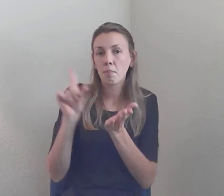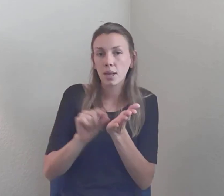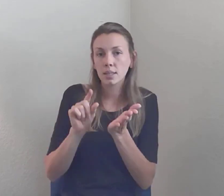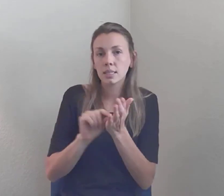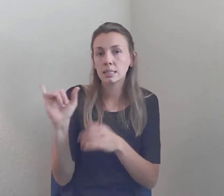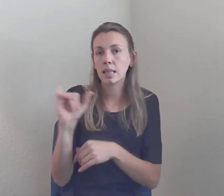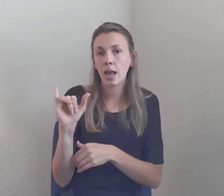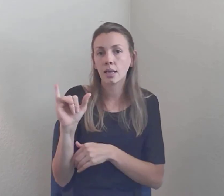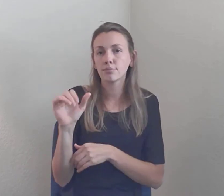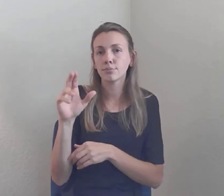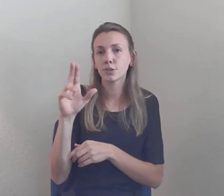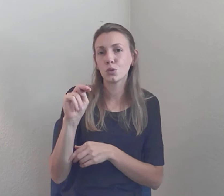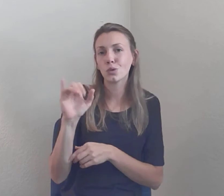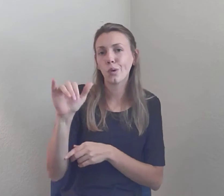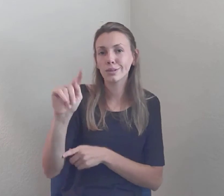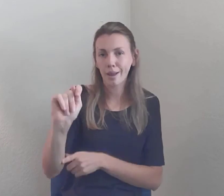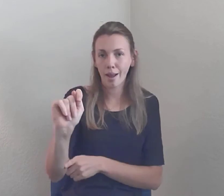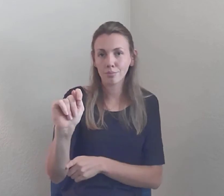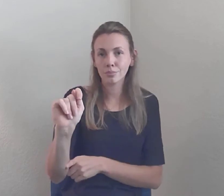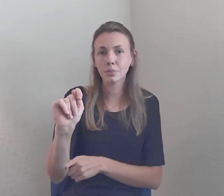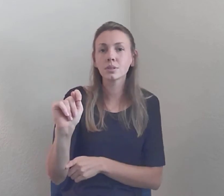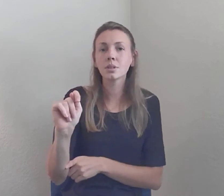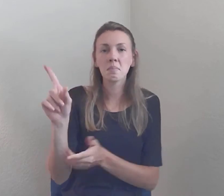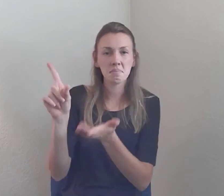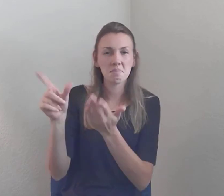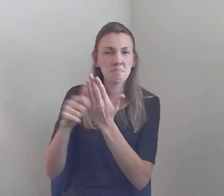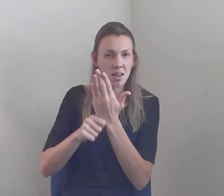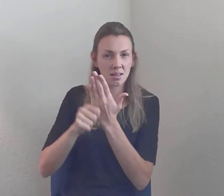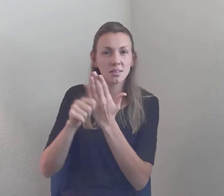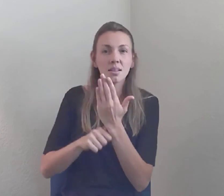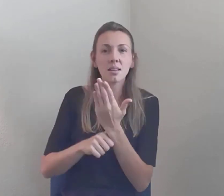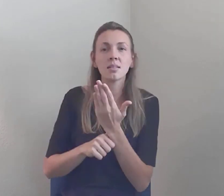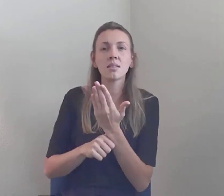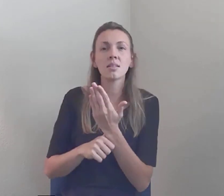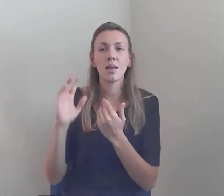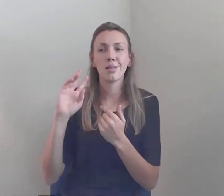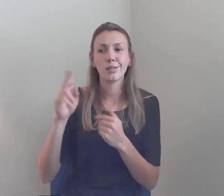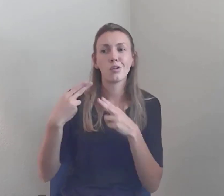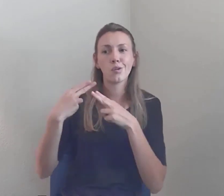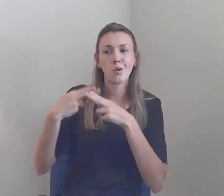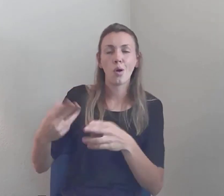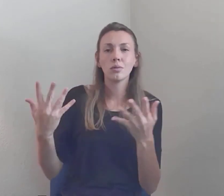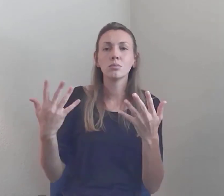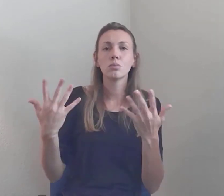dead pits... We've known for a while but the mainstream media is starting to acknowledge that...